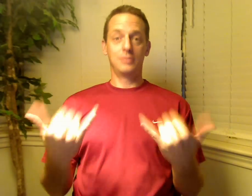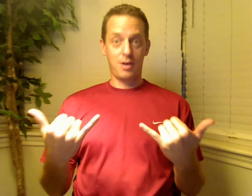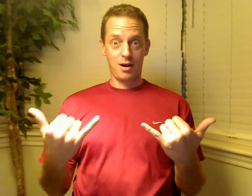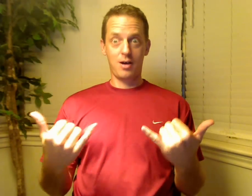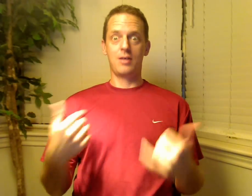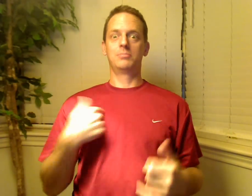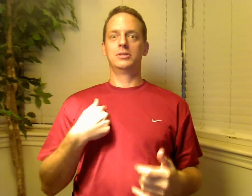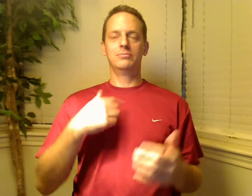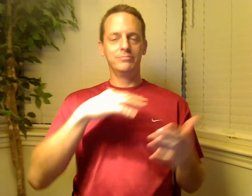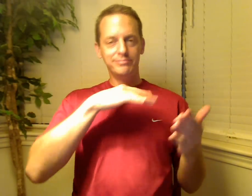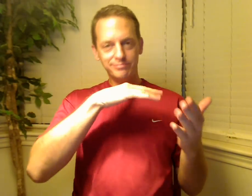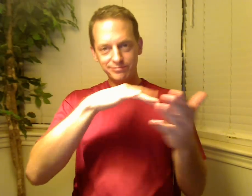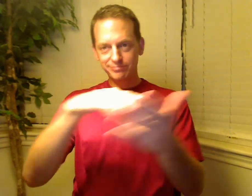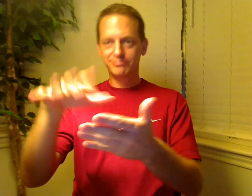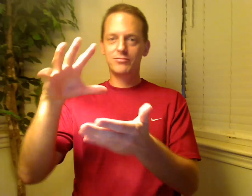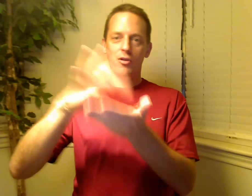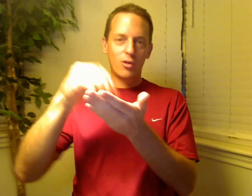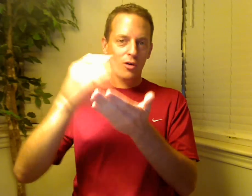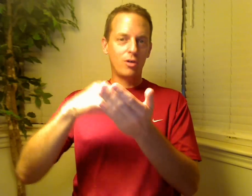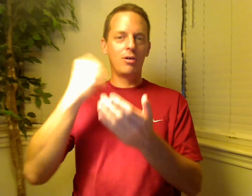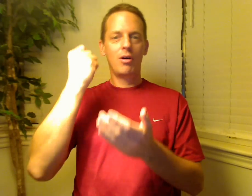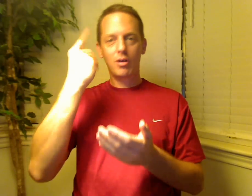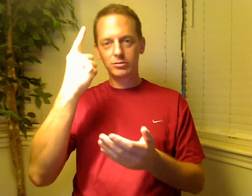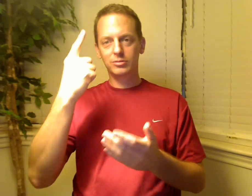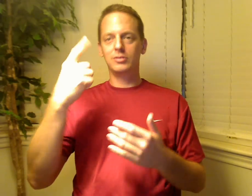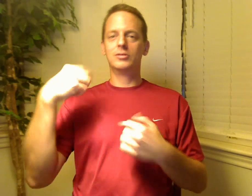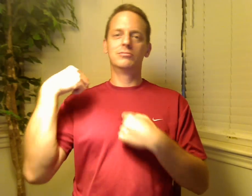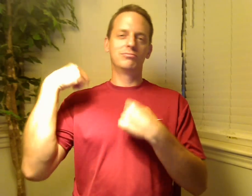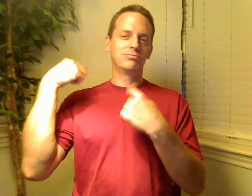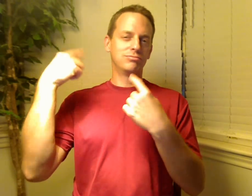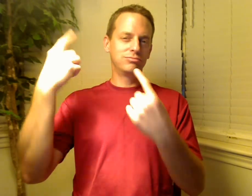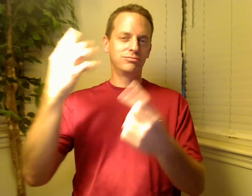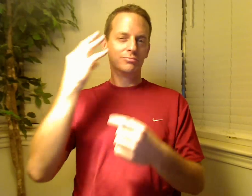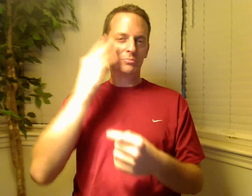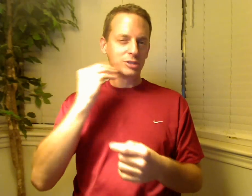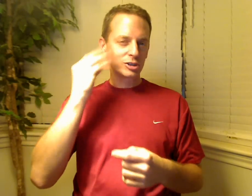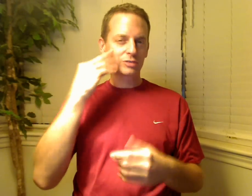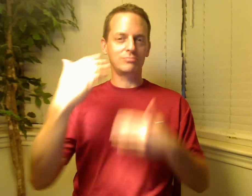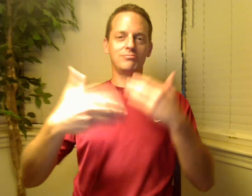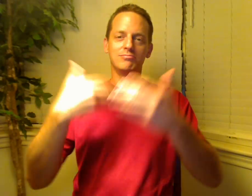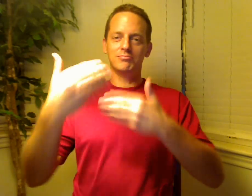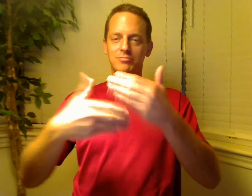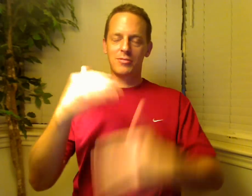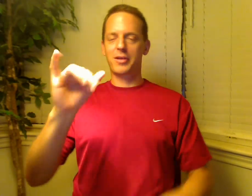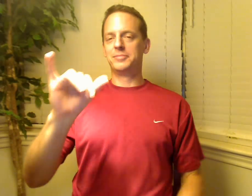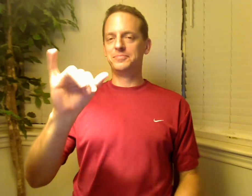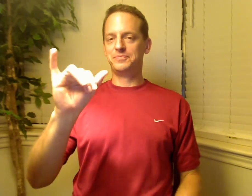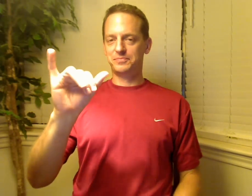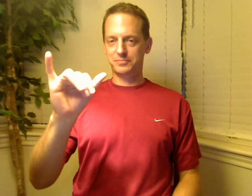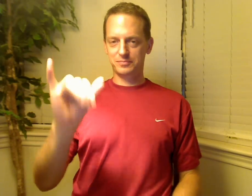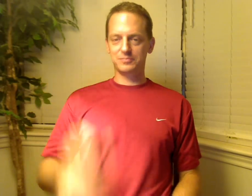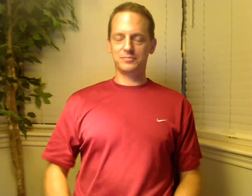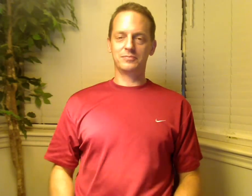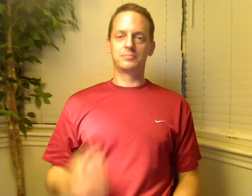But now since 2007, I studied, learned and experienced from different books to make this clip more clear.